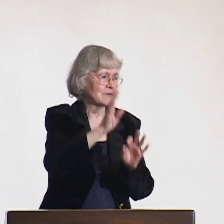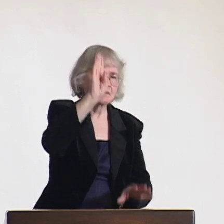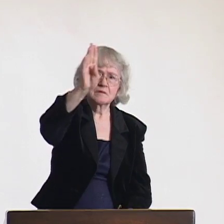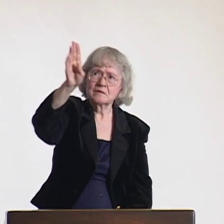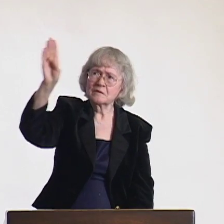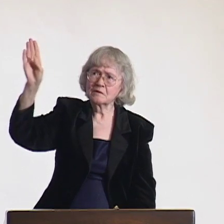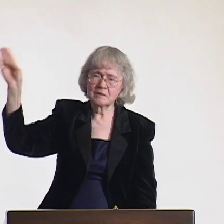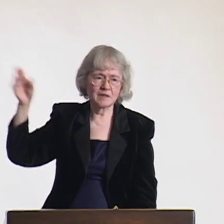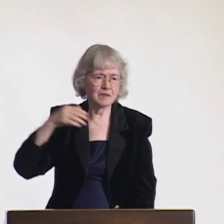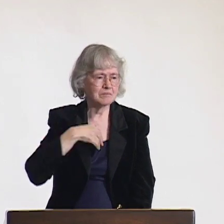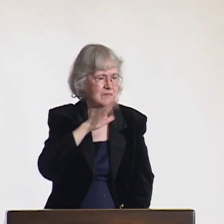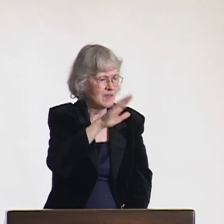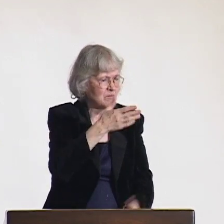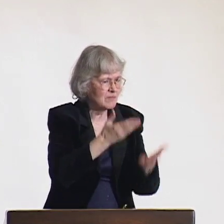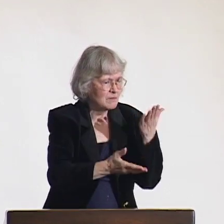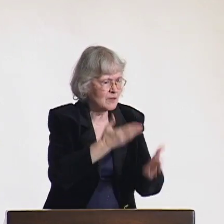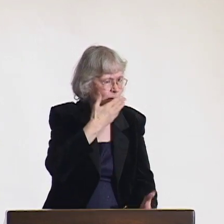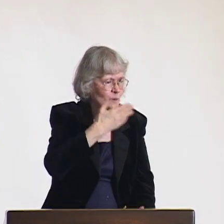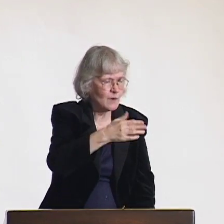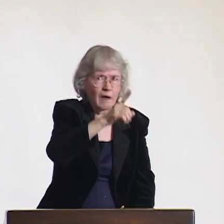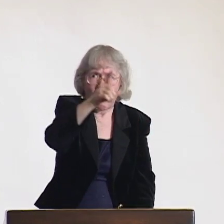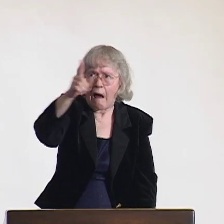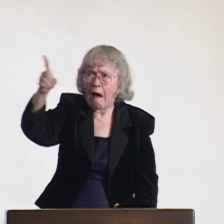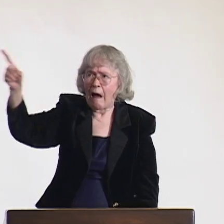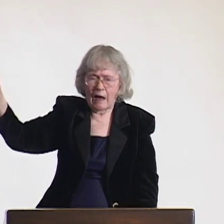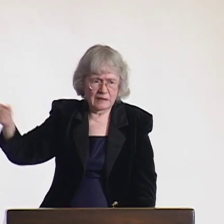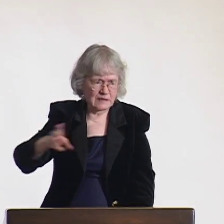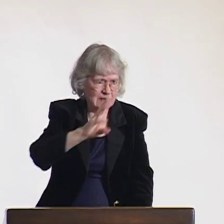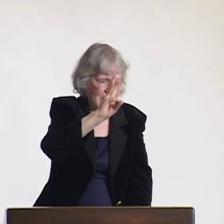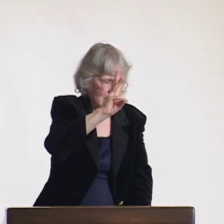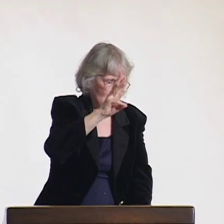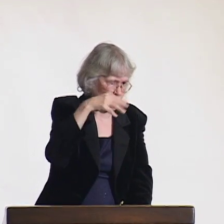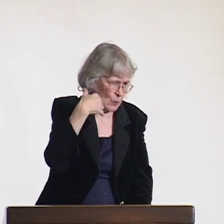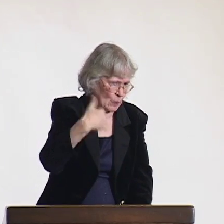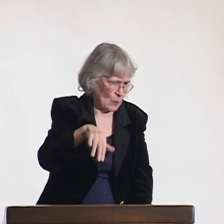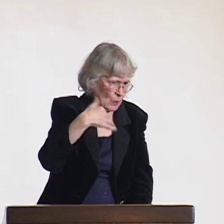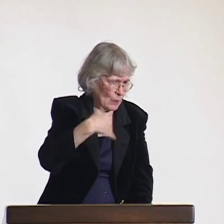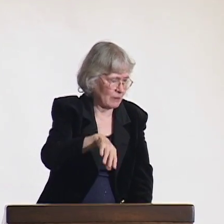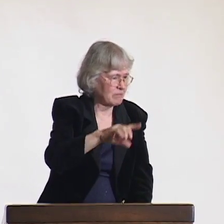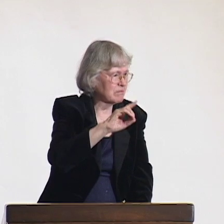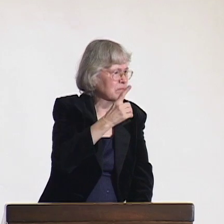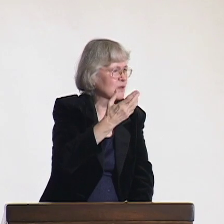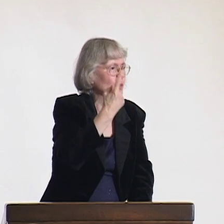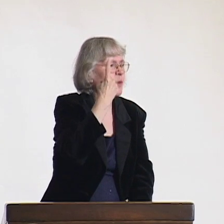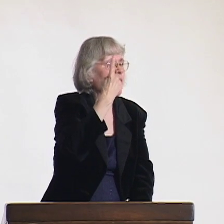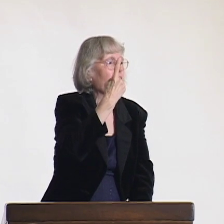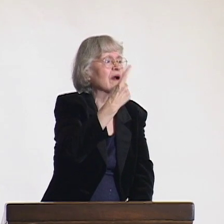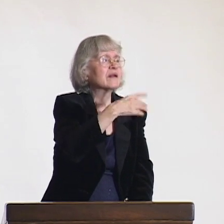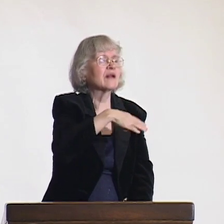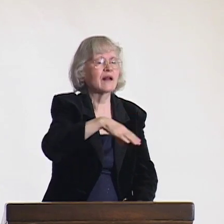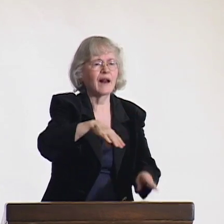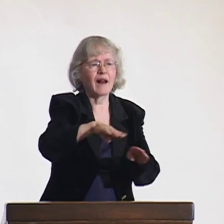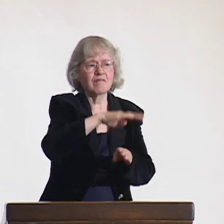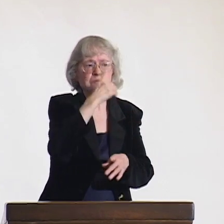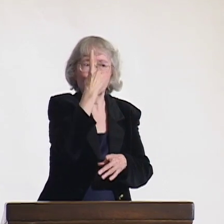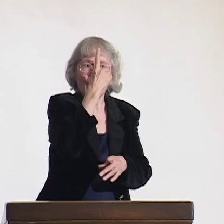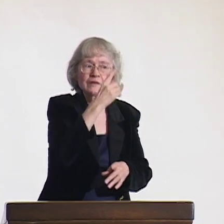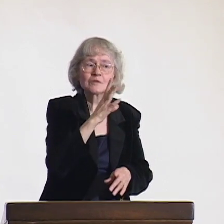We are a global society today, and the expectation to have one sign language can seem like an idea that would work